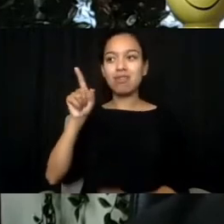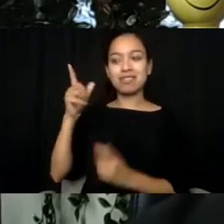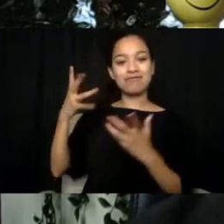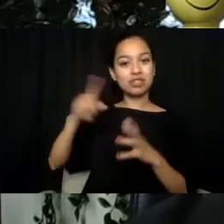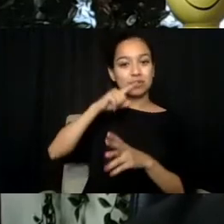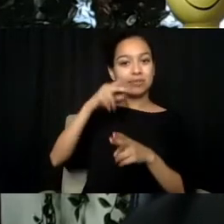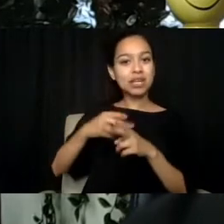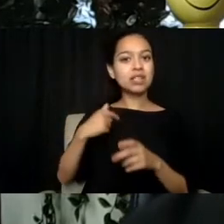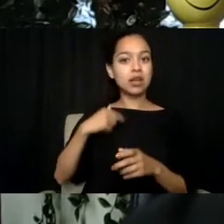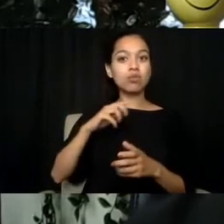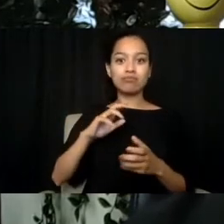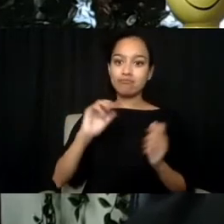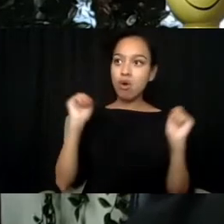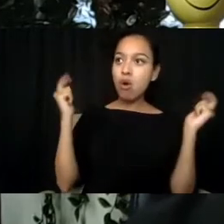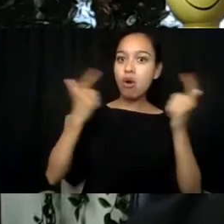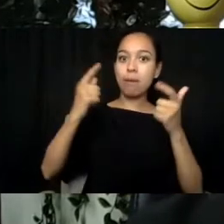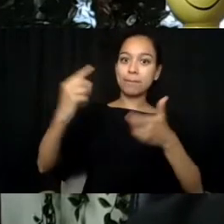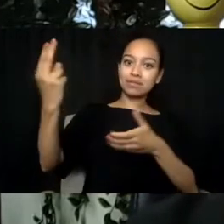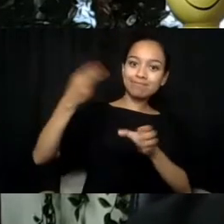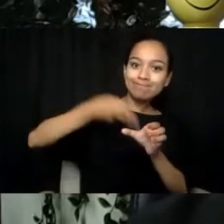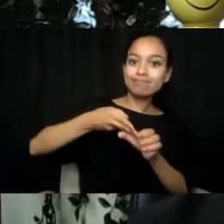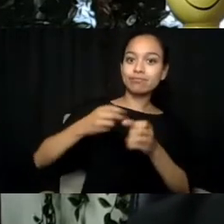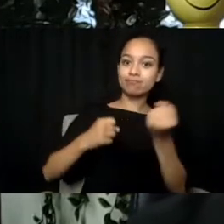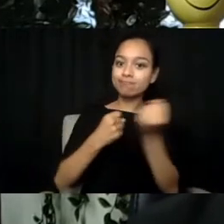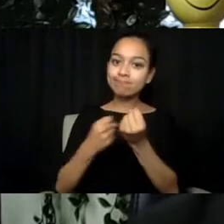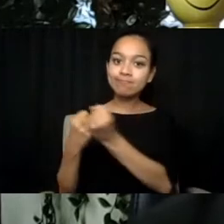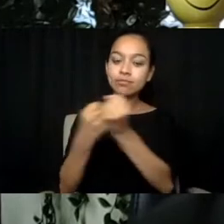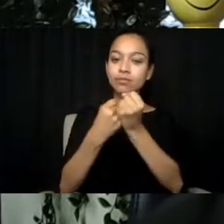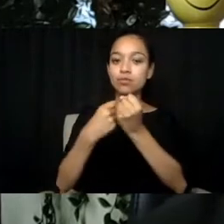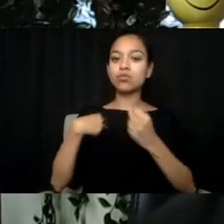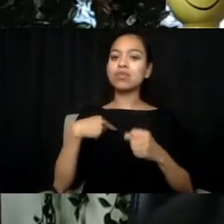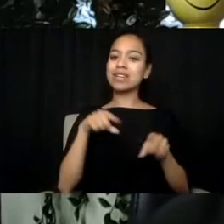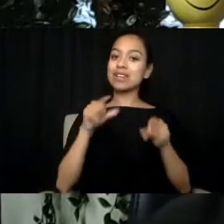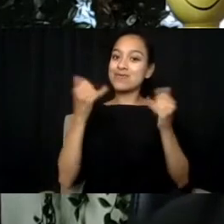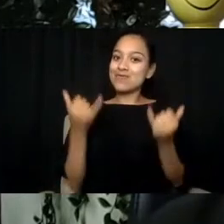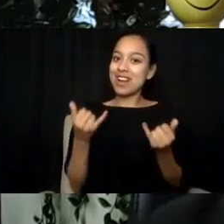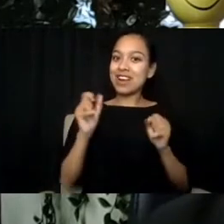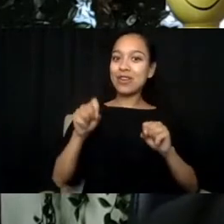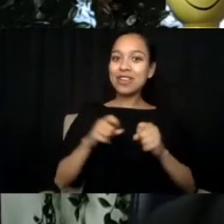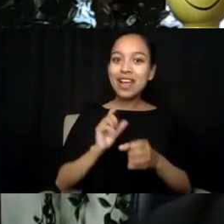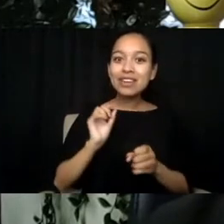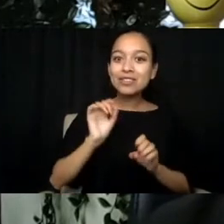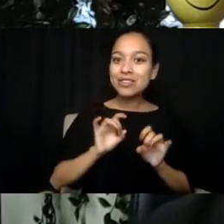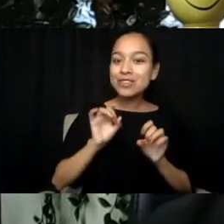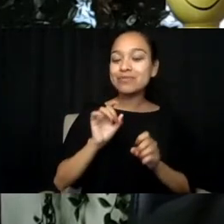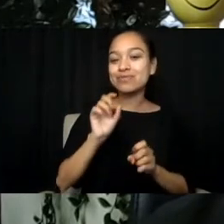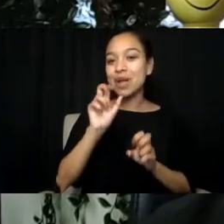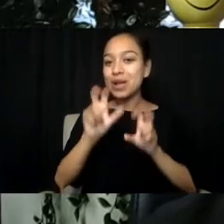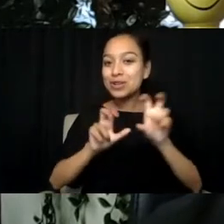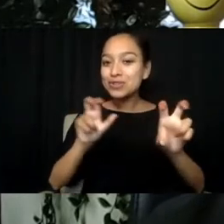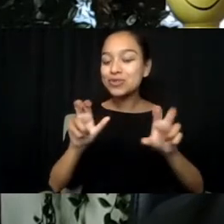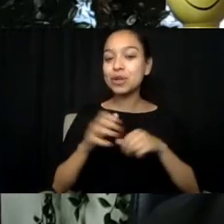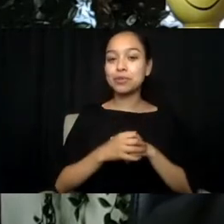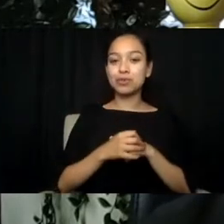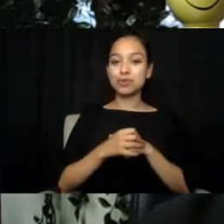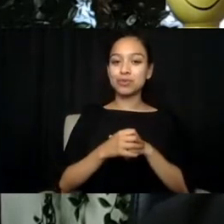that we can all contribute to. And as a child and adolescent psychiatrist working within a physician-led team of mental health providers